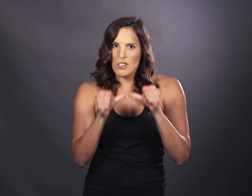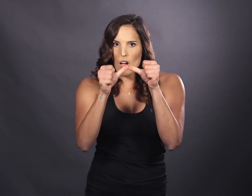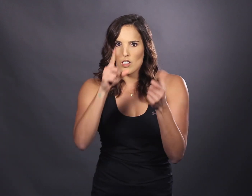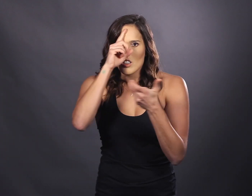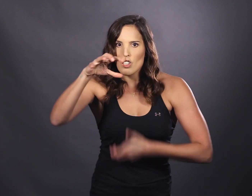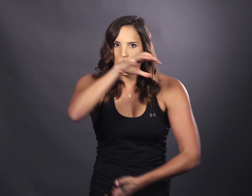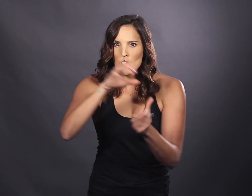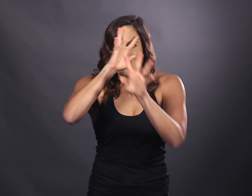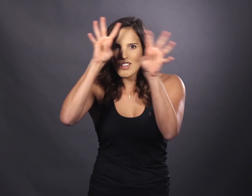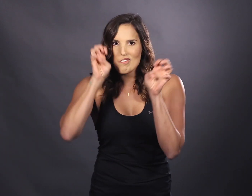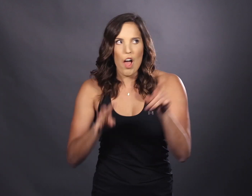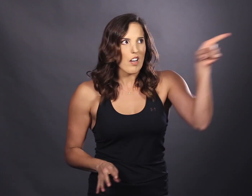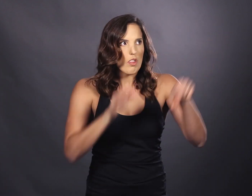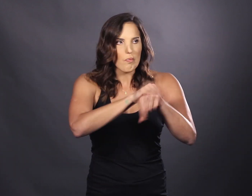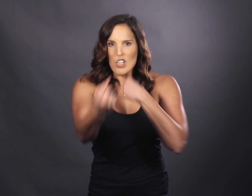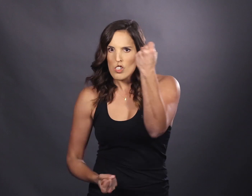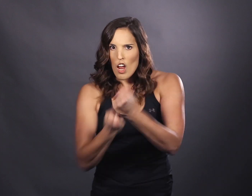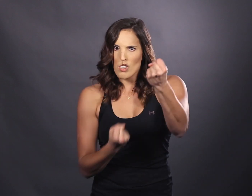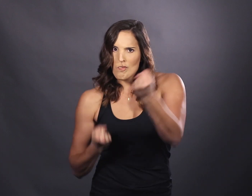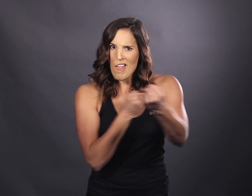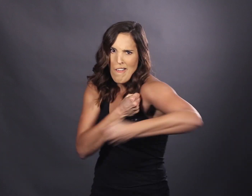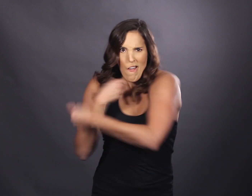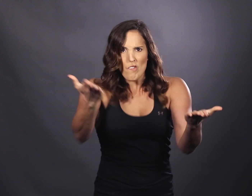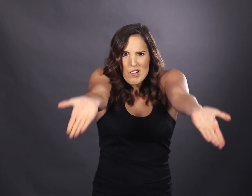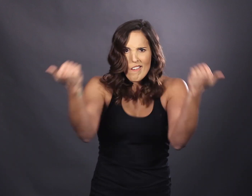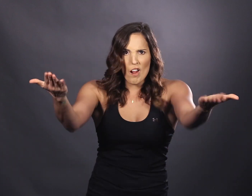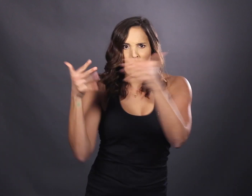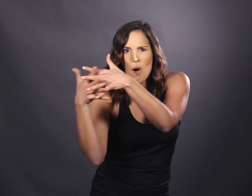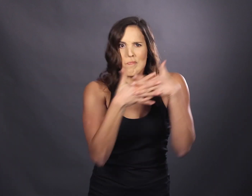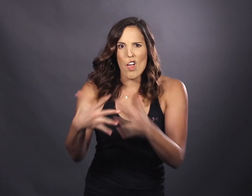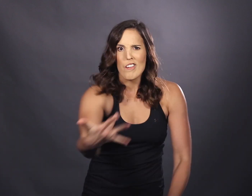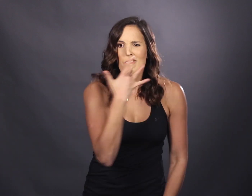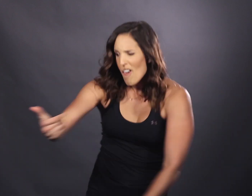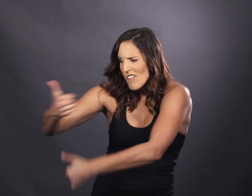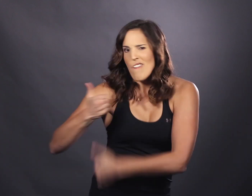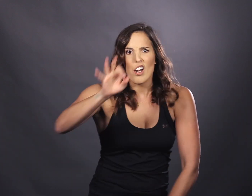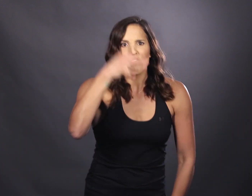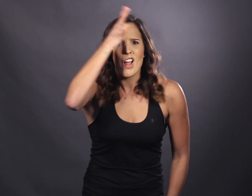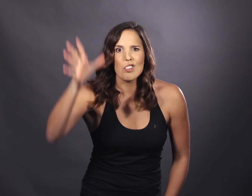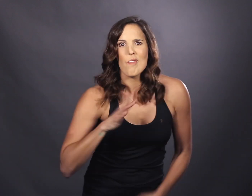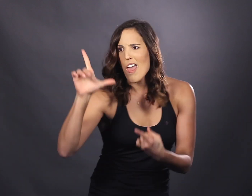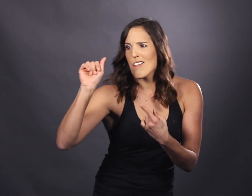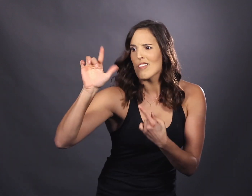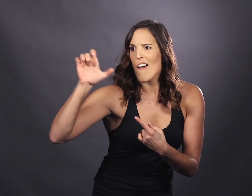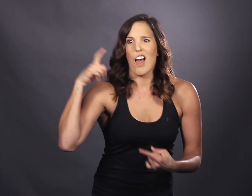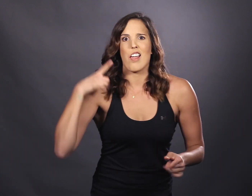He's constantly confusin', confoundin' the British henchmen Everyone give it up for America's favorite fighting Frenchman! Lafayette!